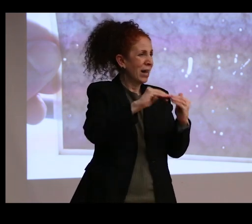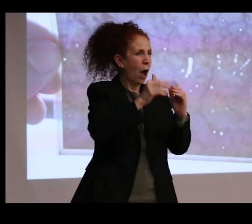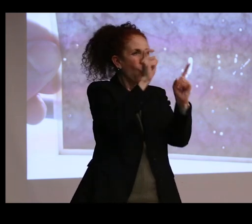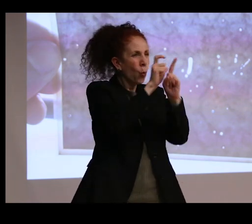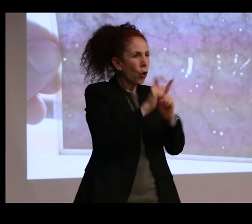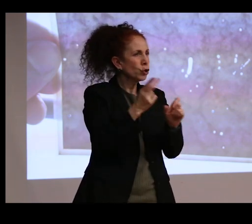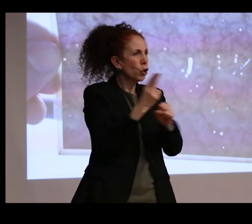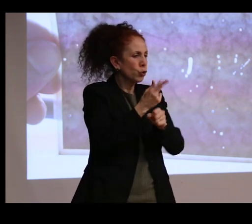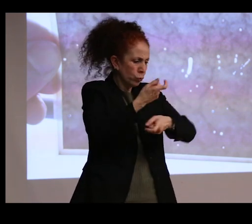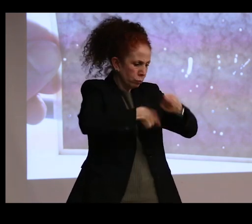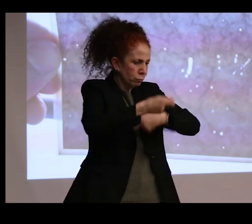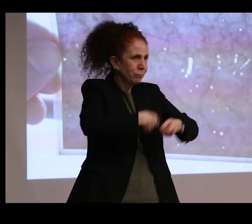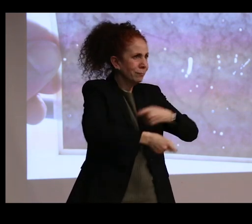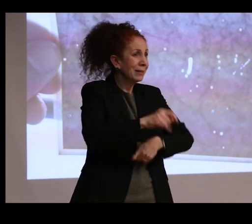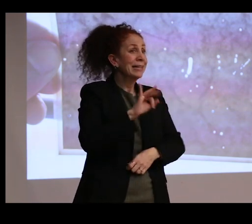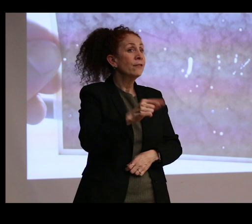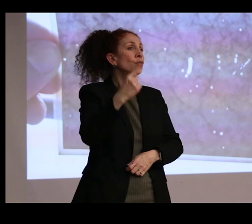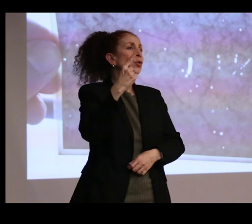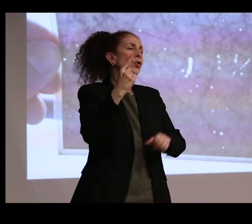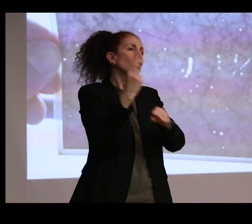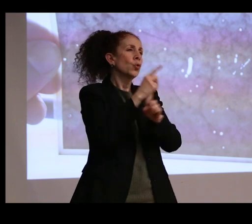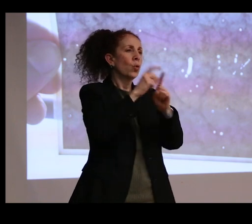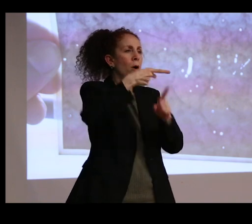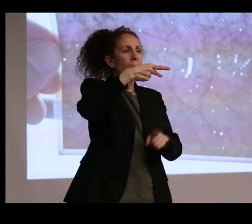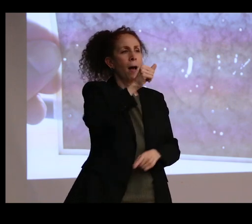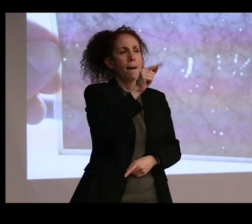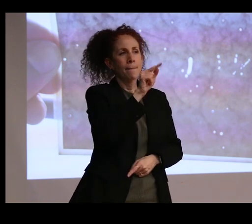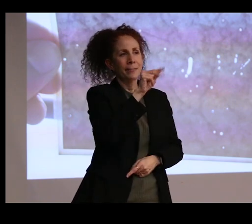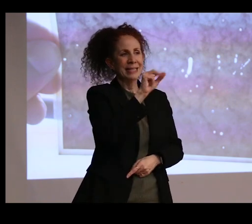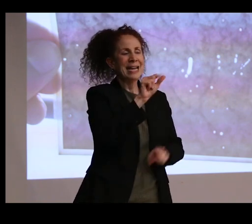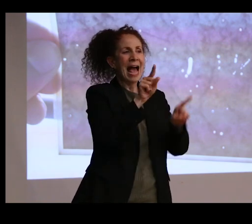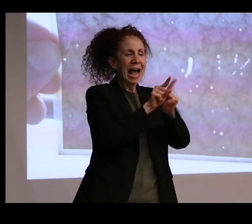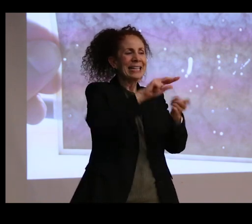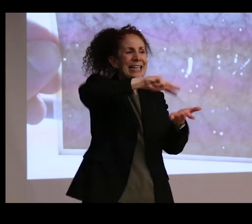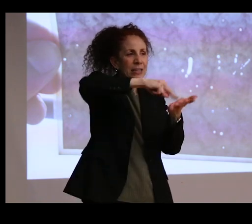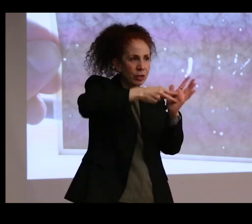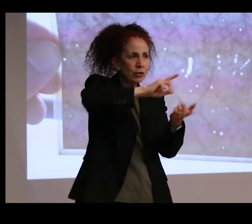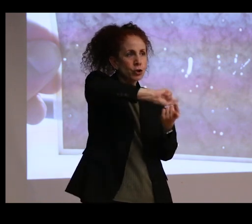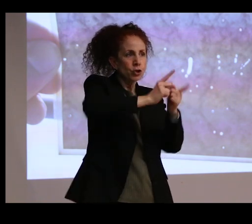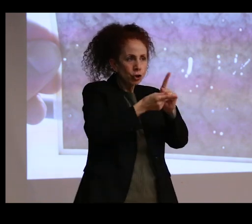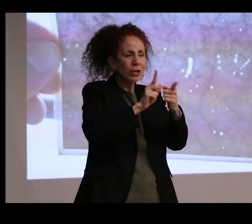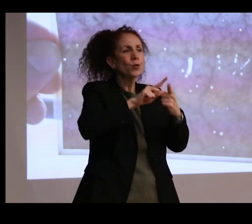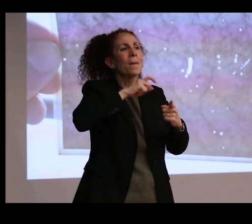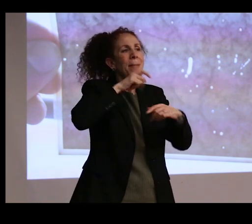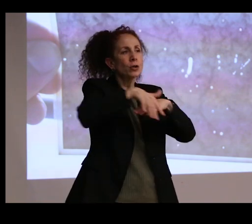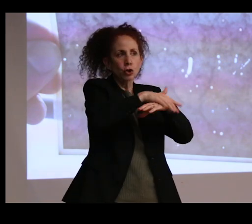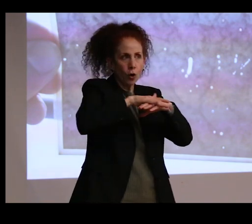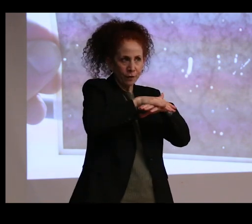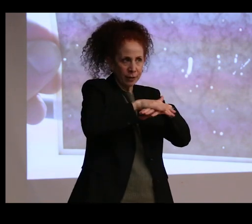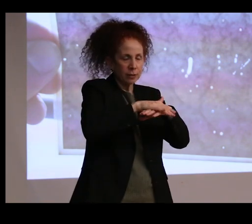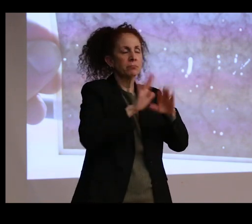So if you're thinking about patina as an intentional change to a metal surface, this is what people